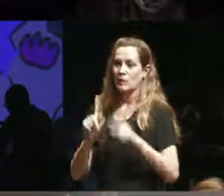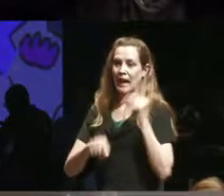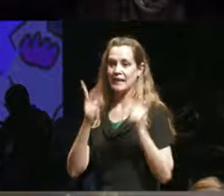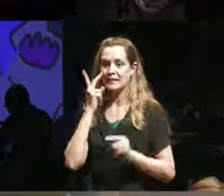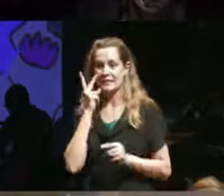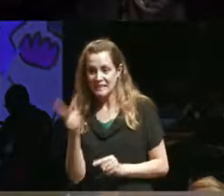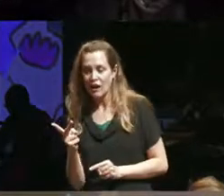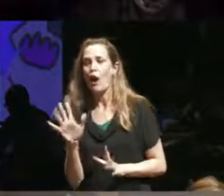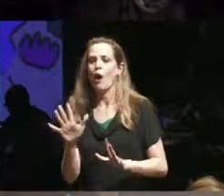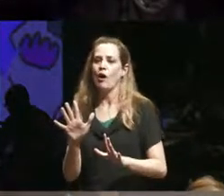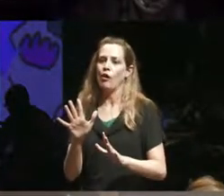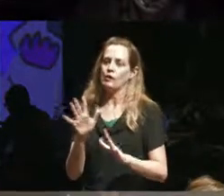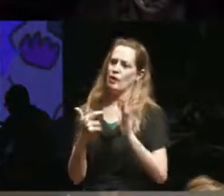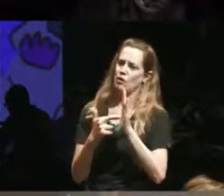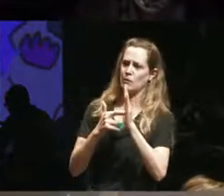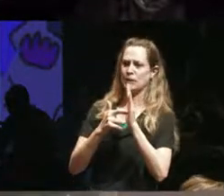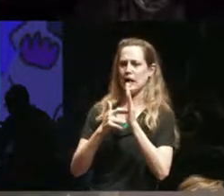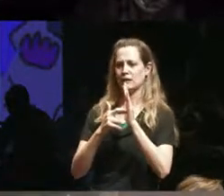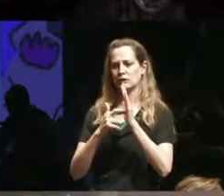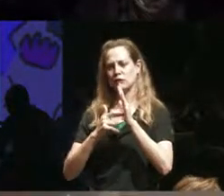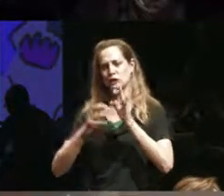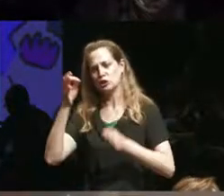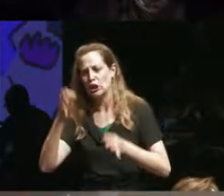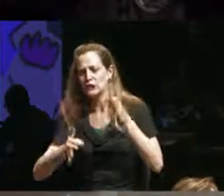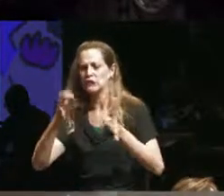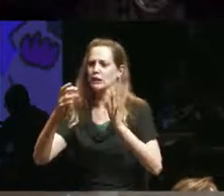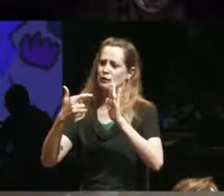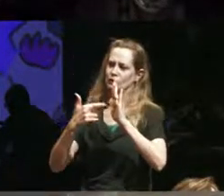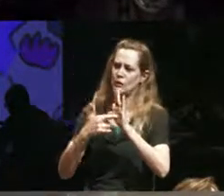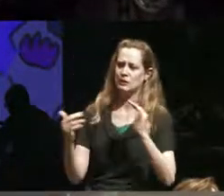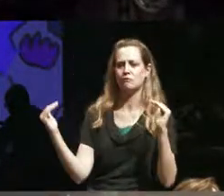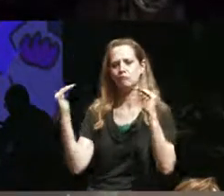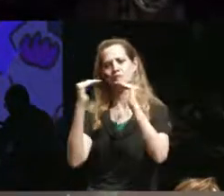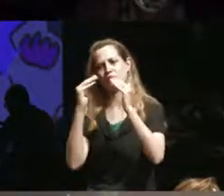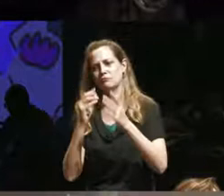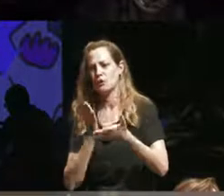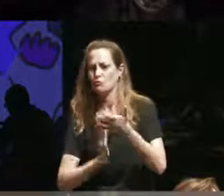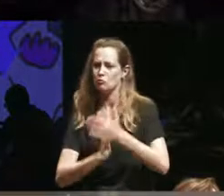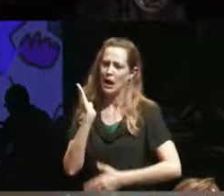and and yet I know that there are times when if I'm on stage and and there will